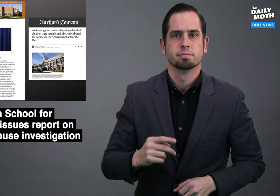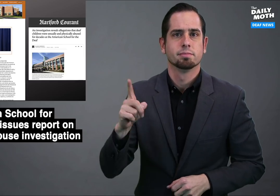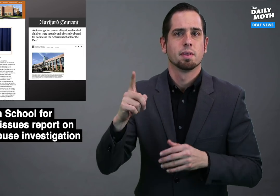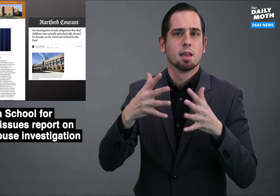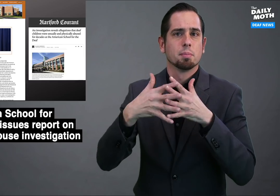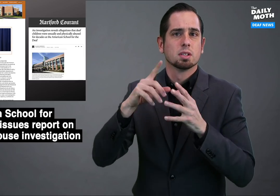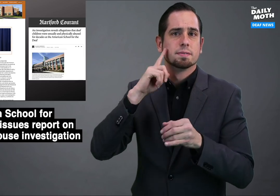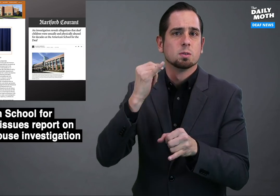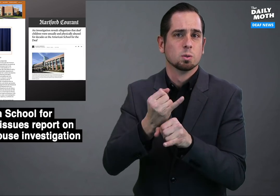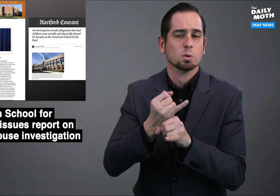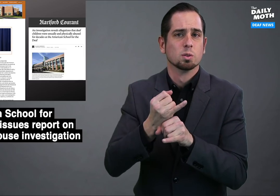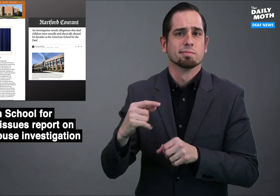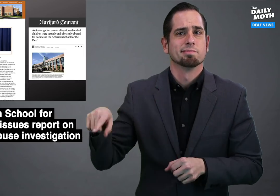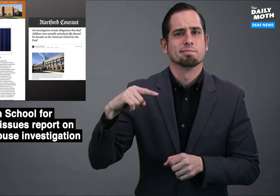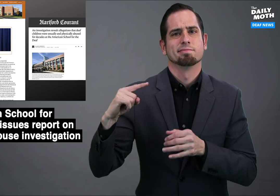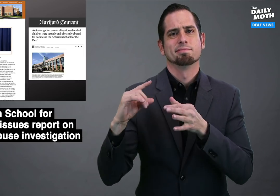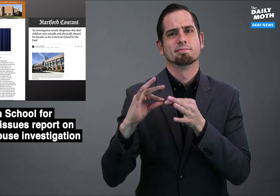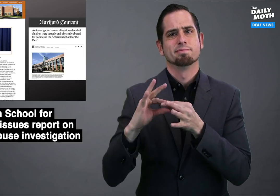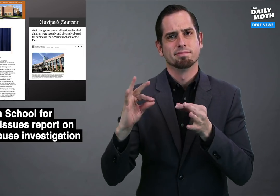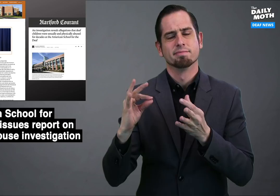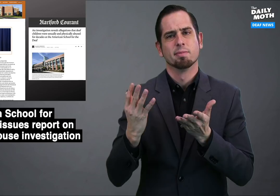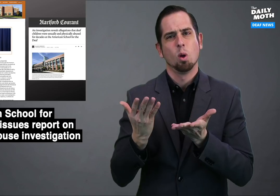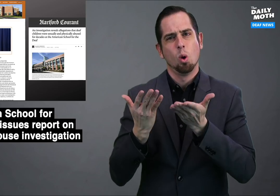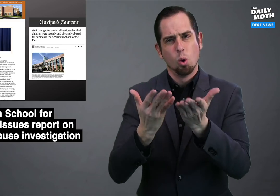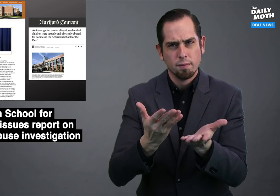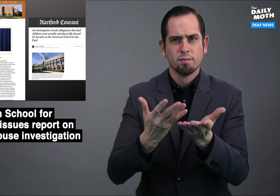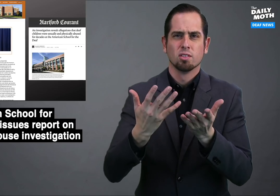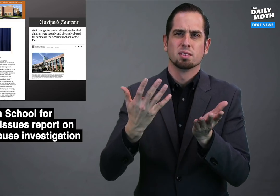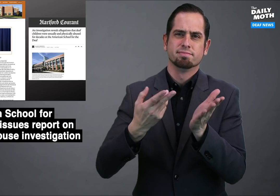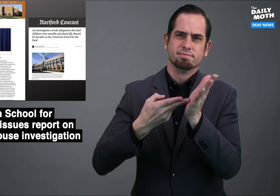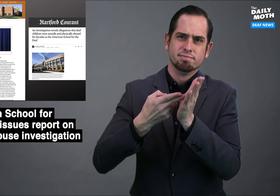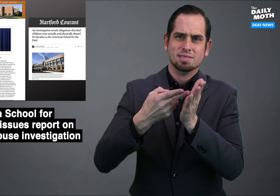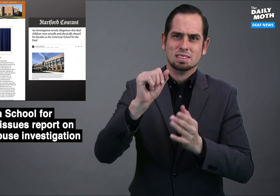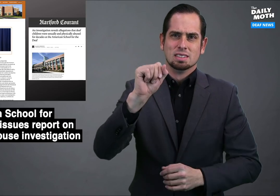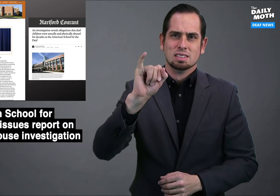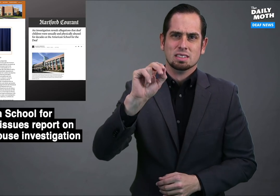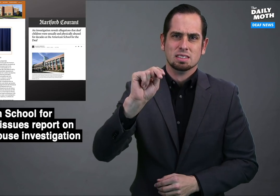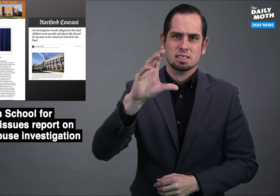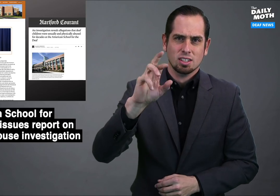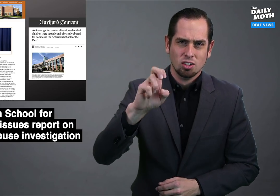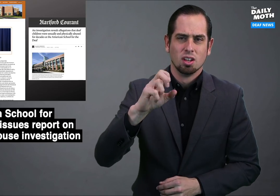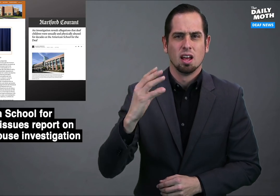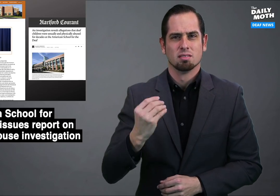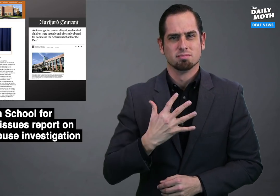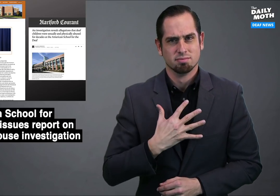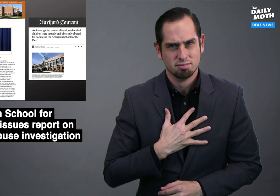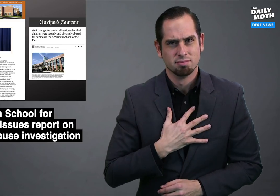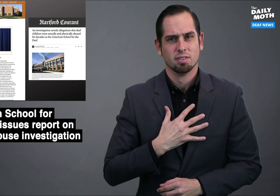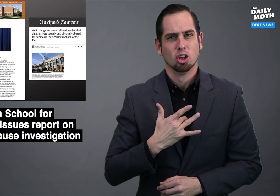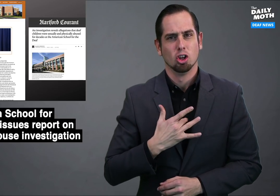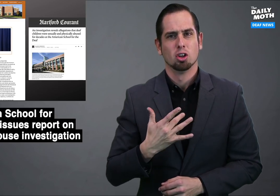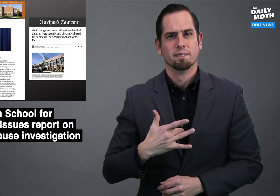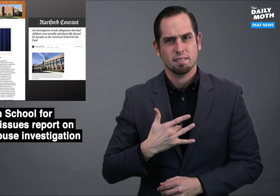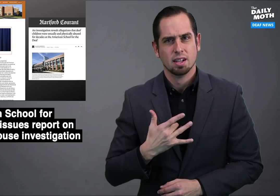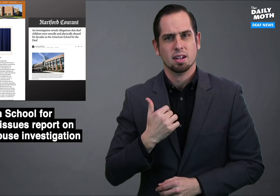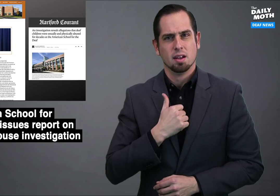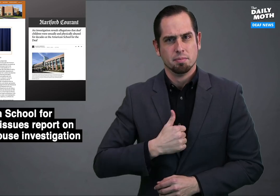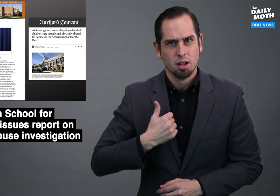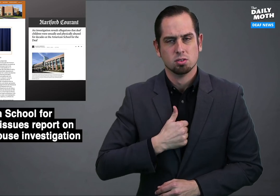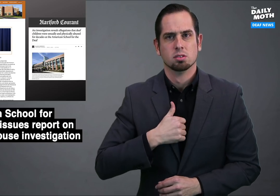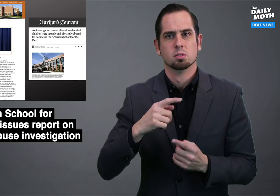ASD said they offer a "sincere and heartfelt apology